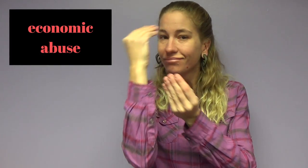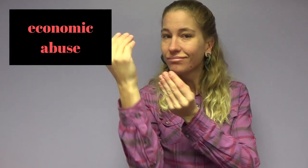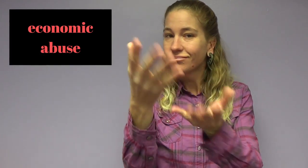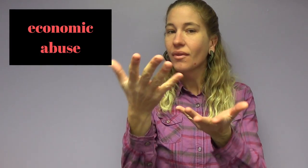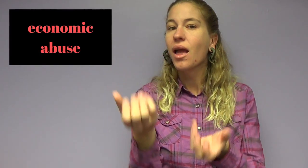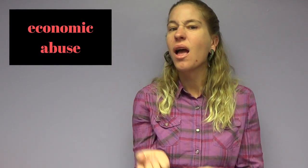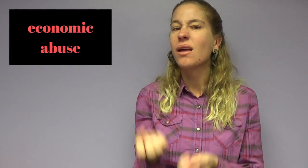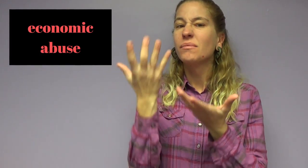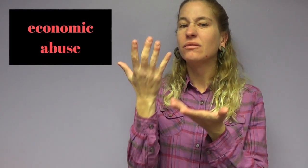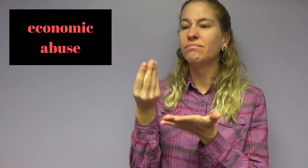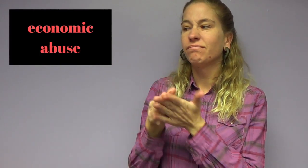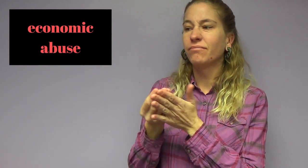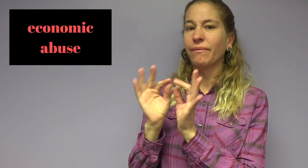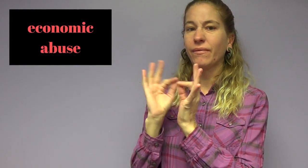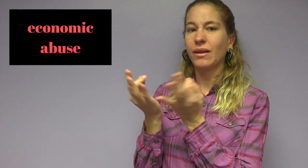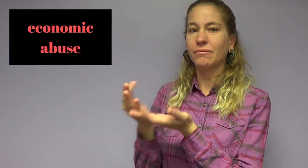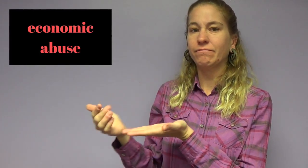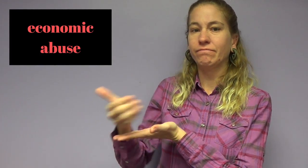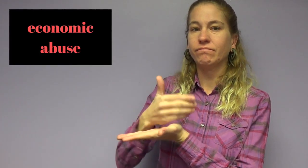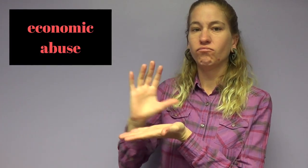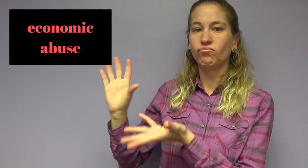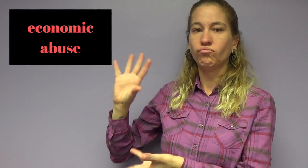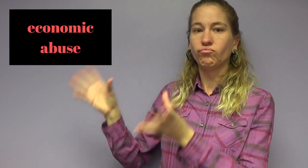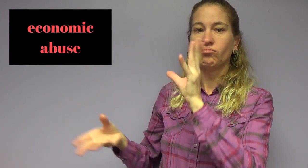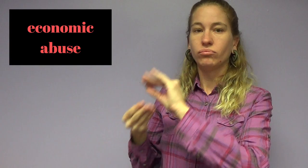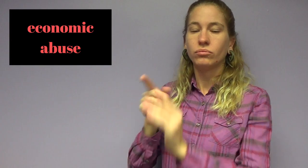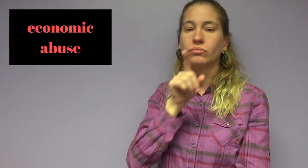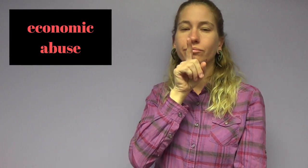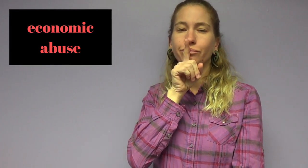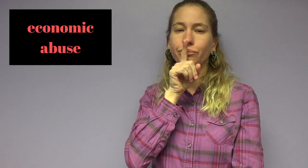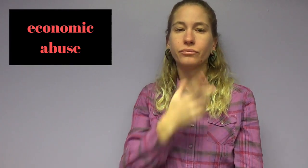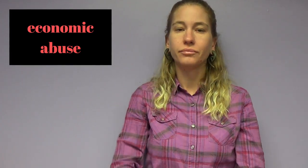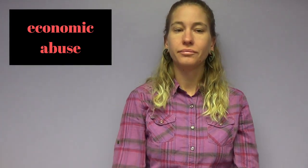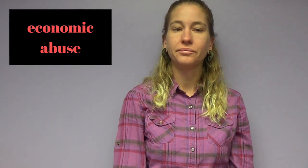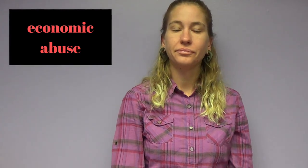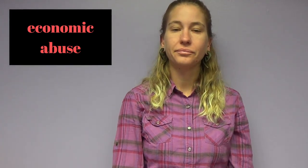Doesn't let you know about how much money or total income your family has.